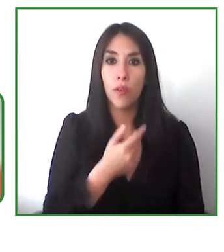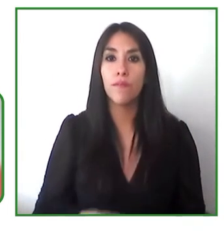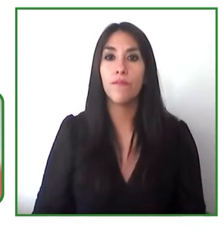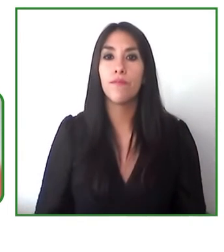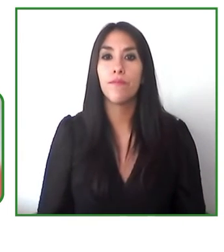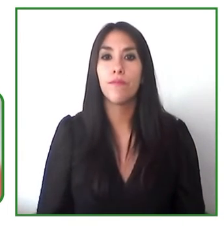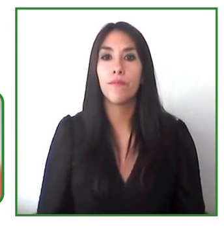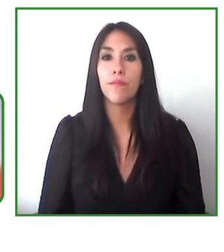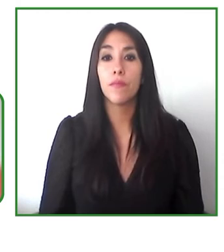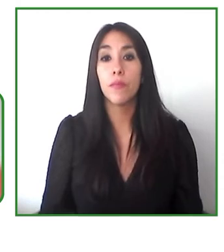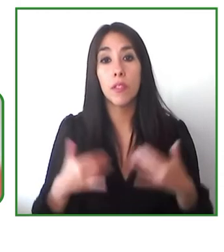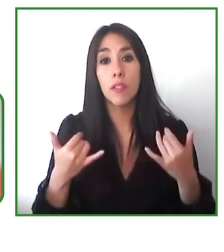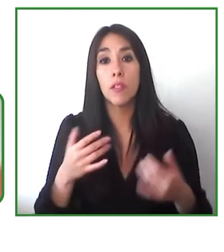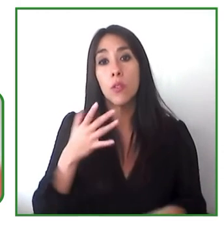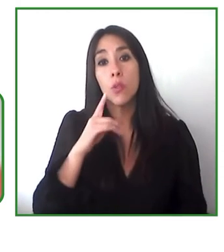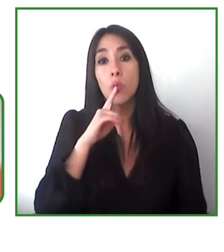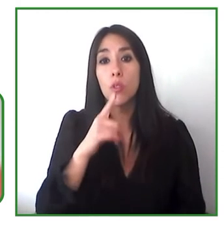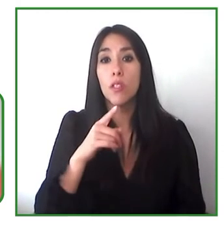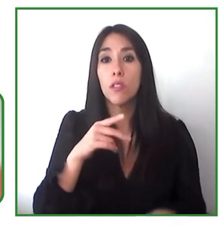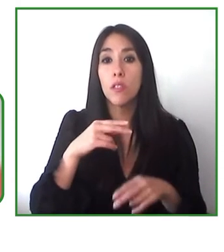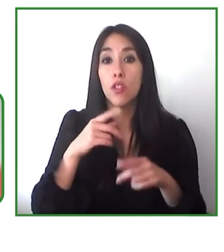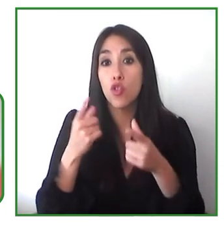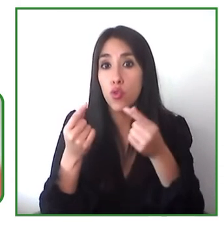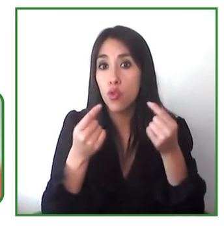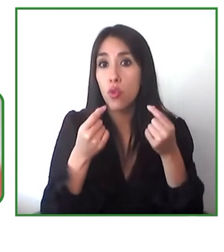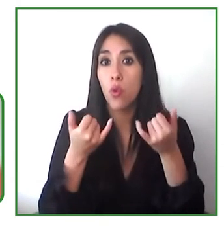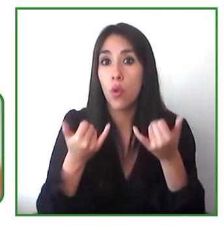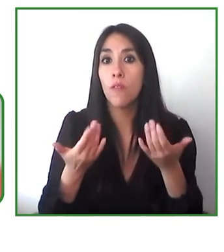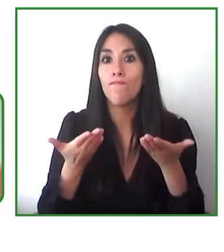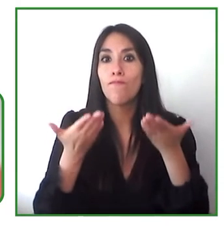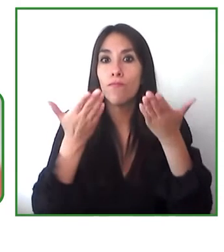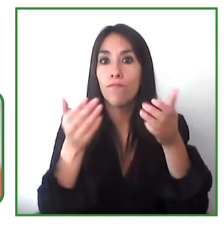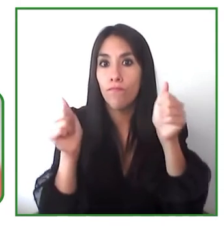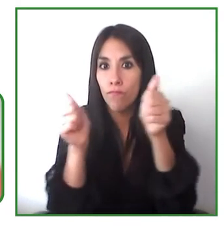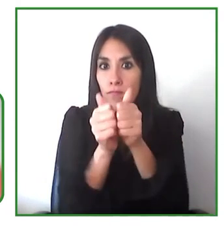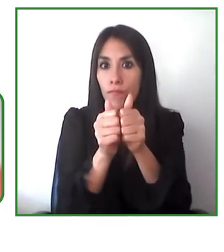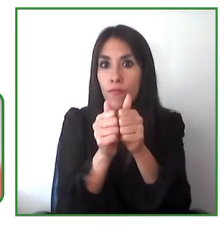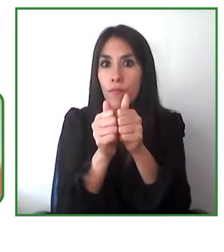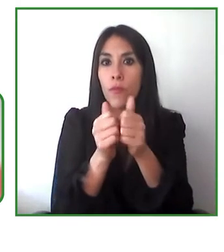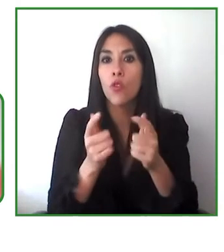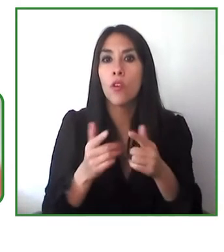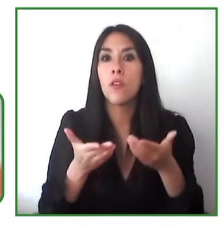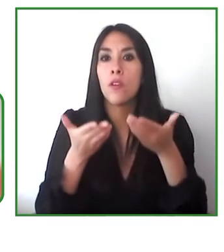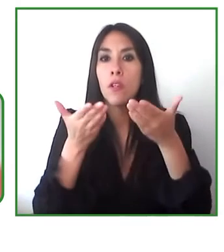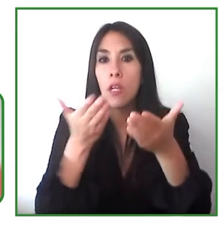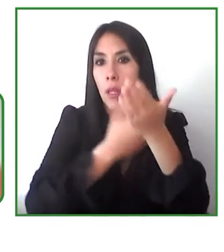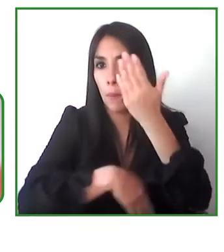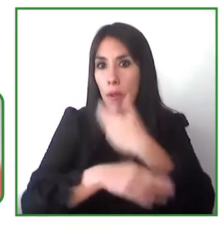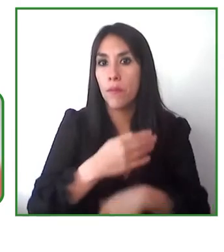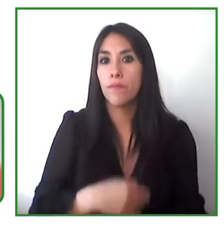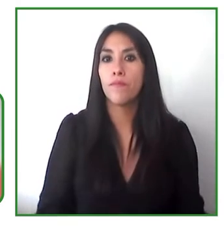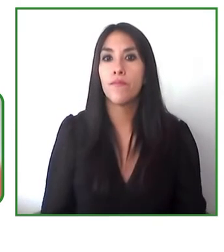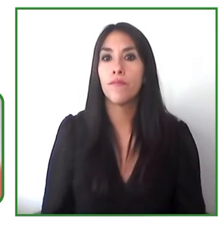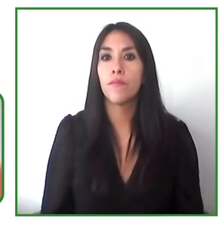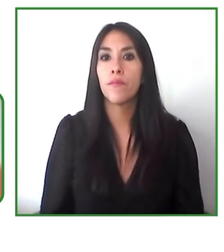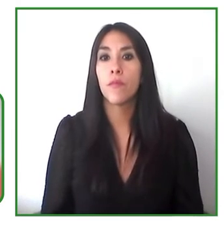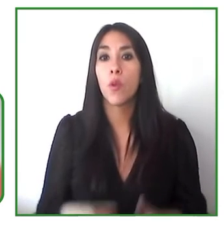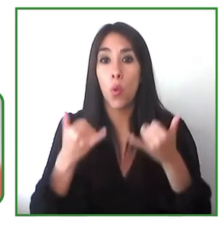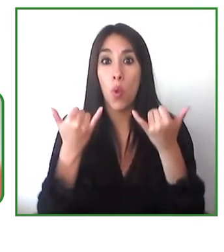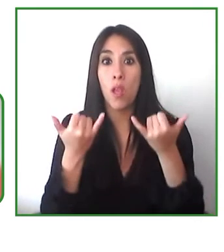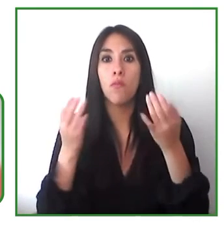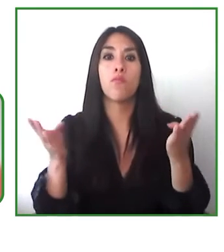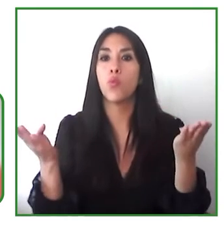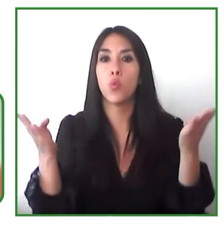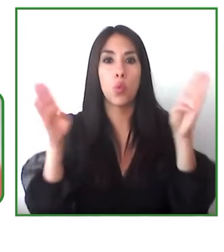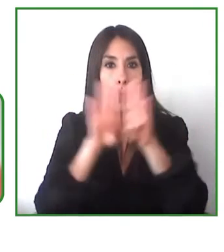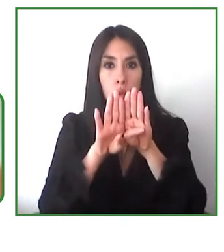with you i think to close for today i'd like to invite